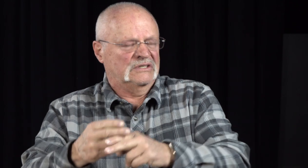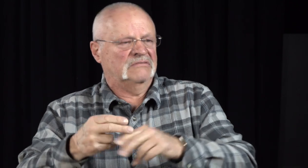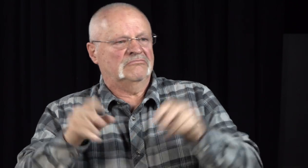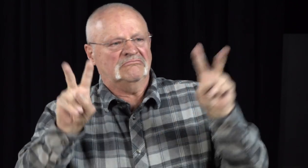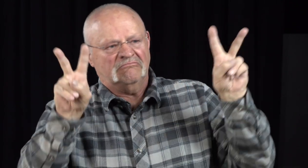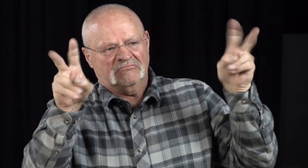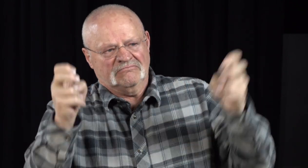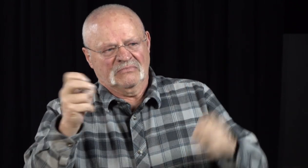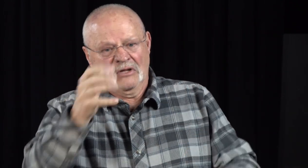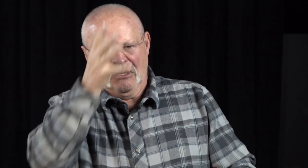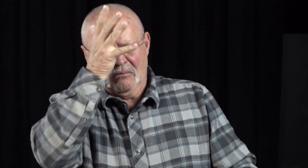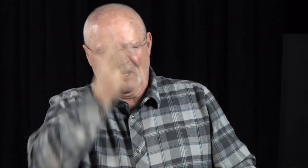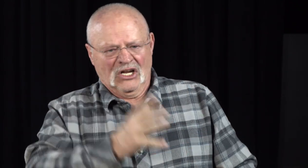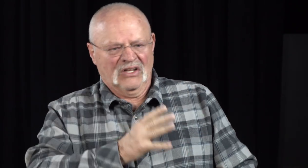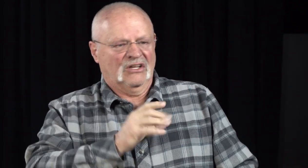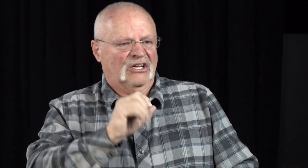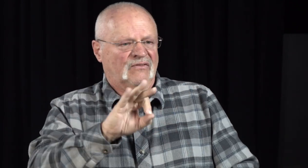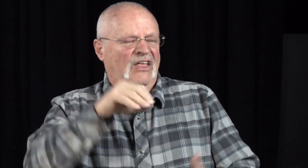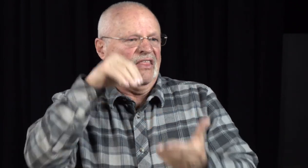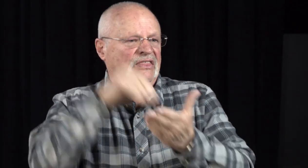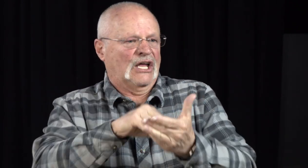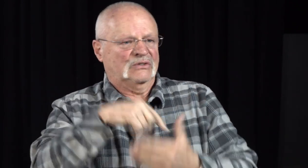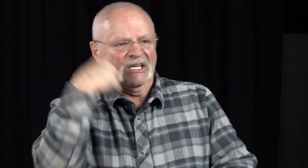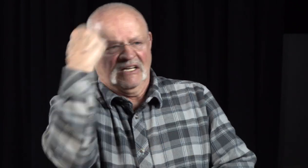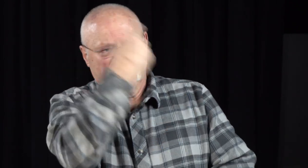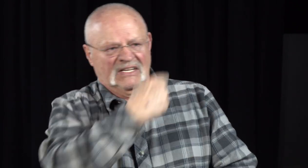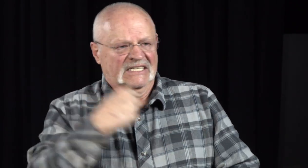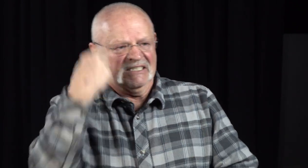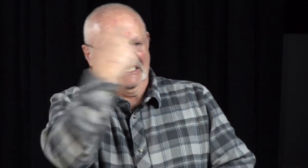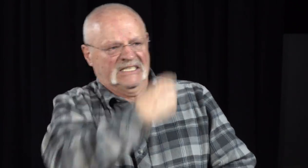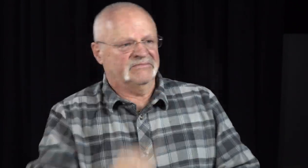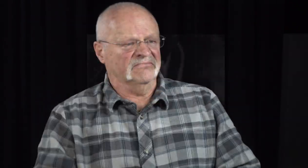He was known as the man of a thousand faces.